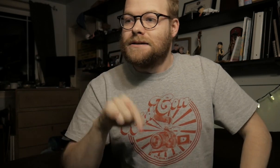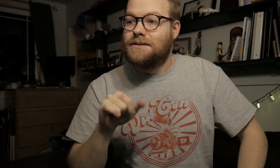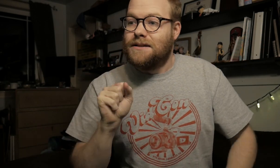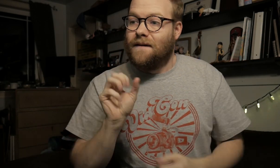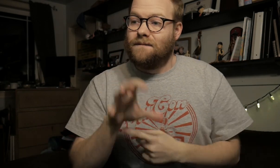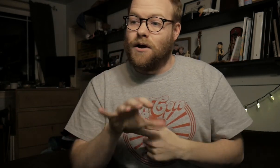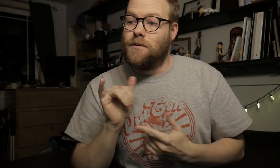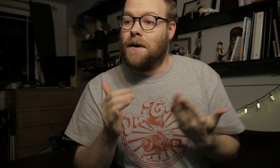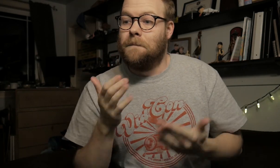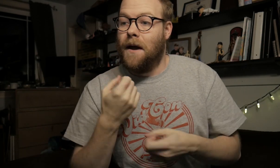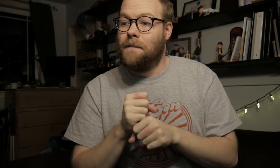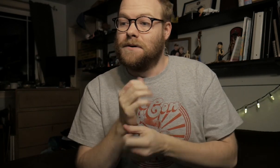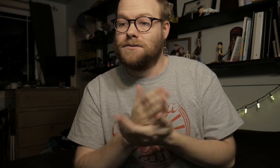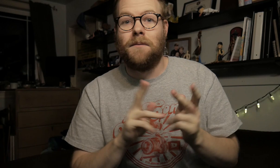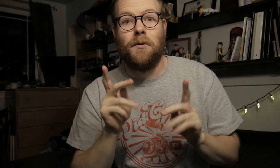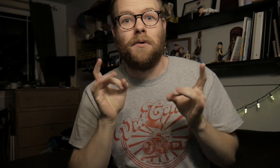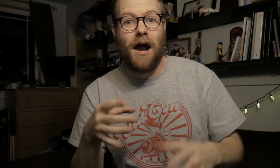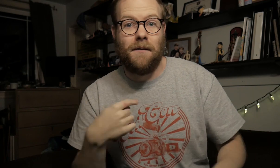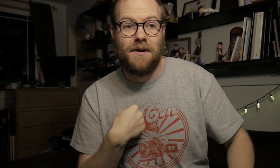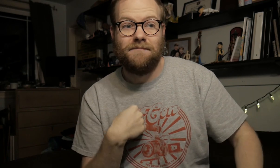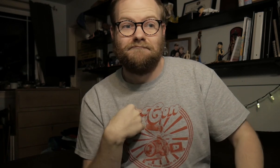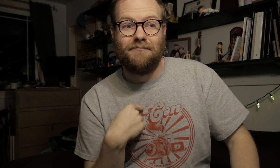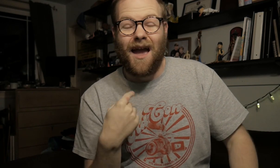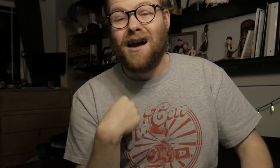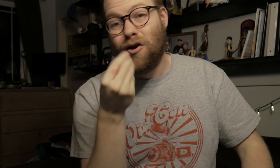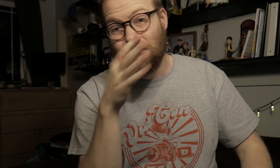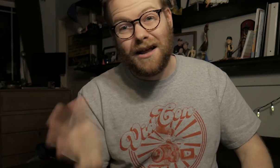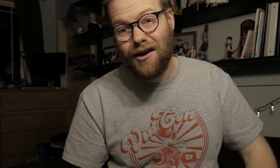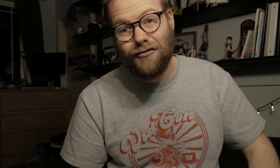This is a video that may make some people hate me. I don't care.